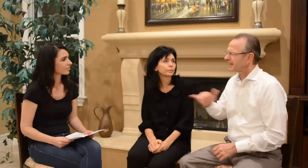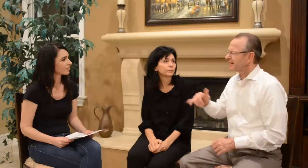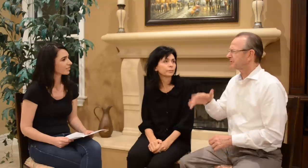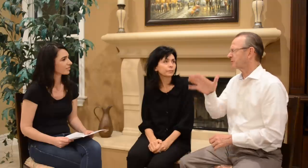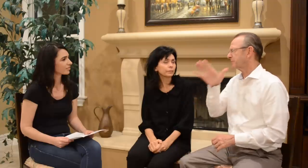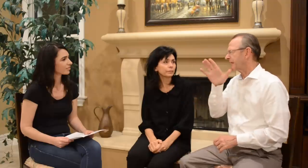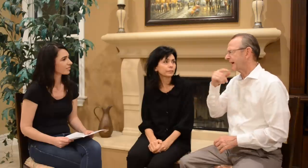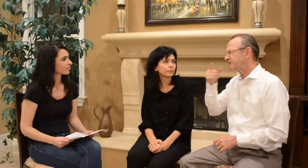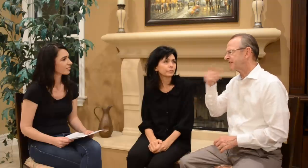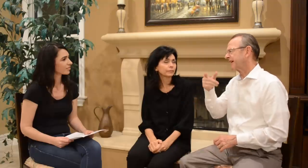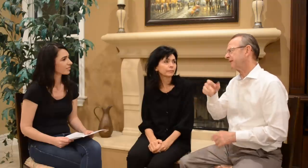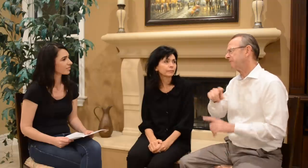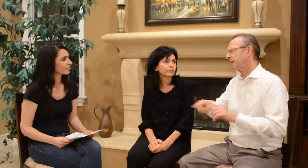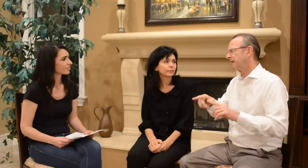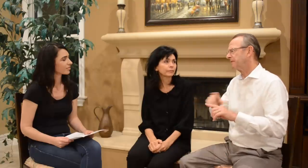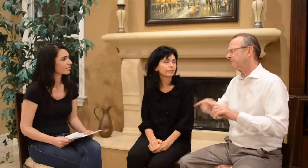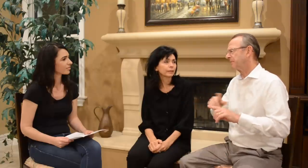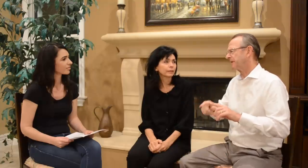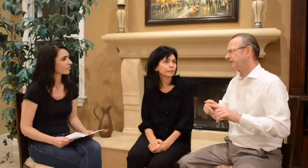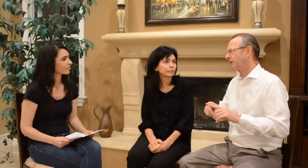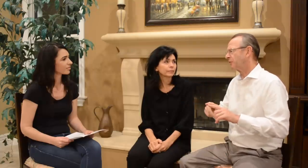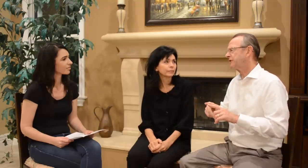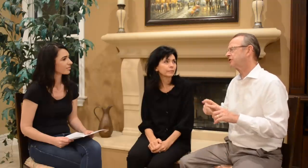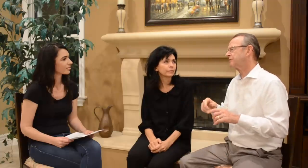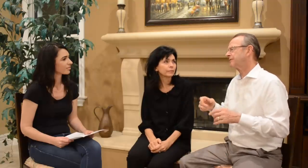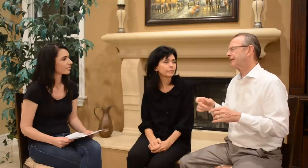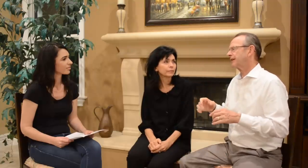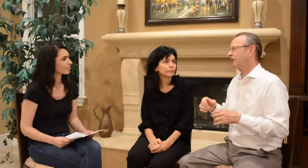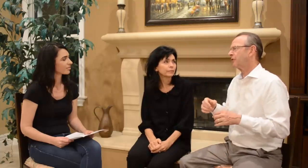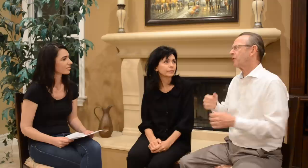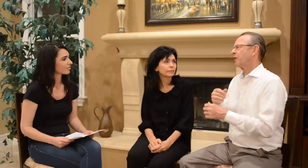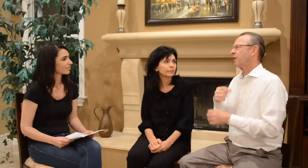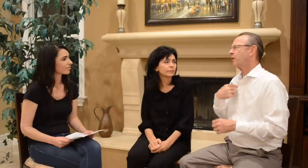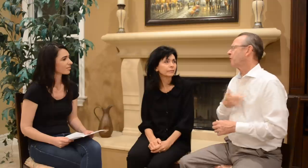Same as what mom said but...